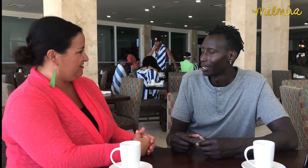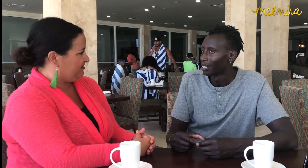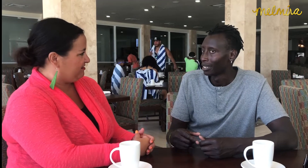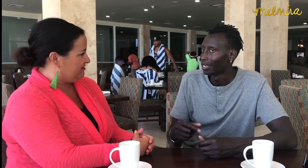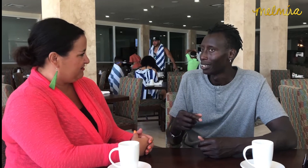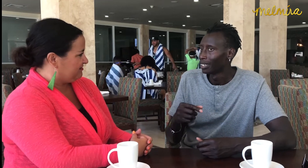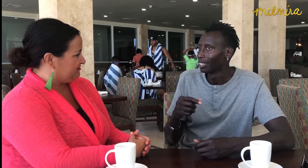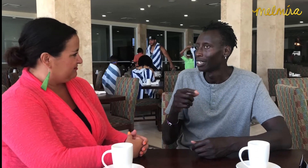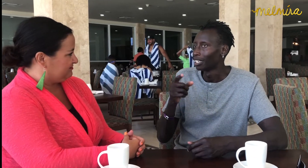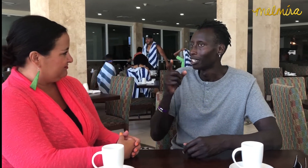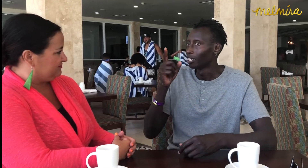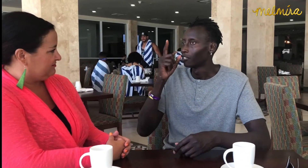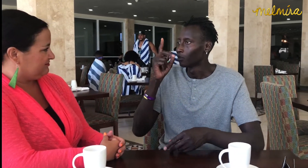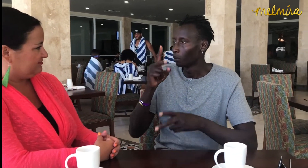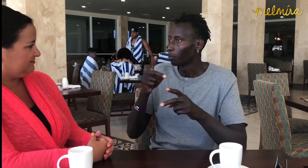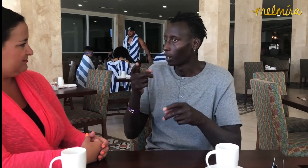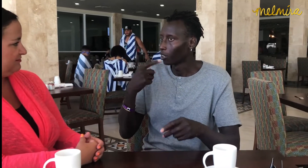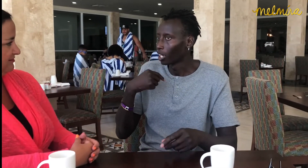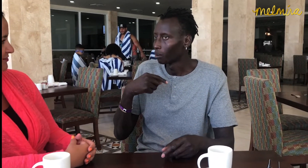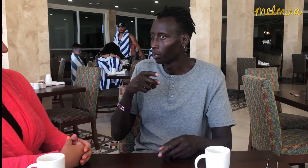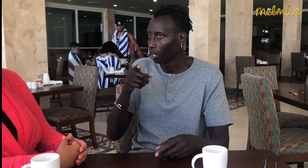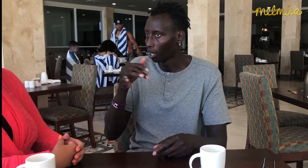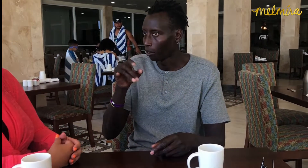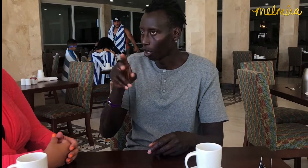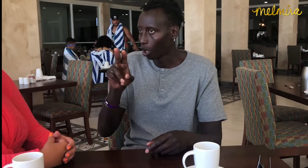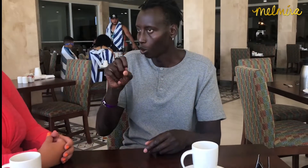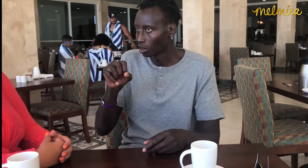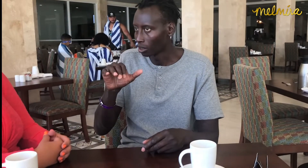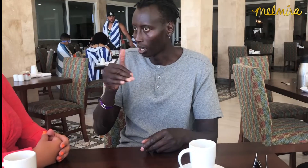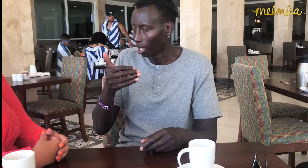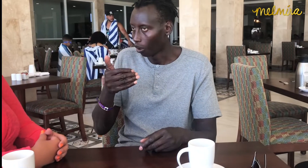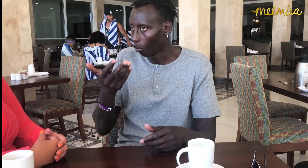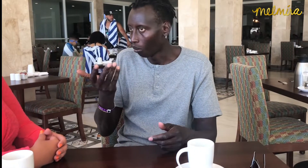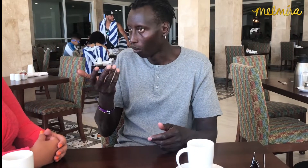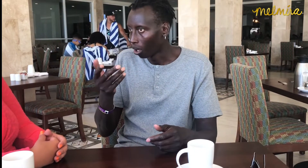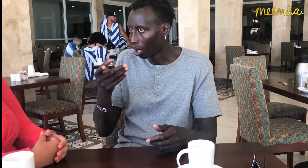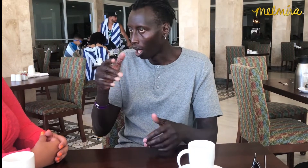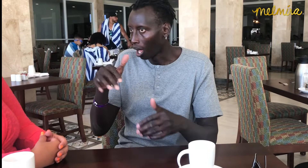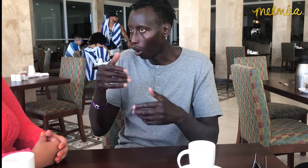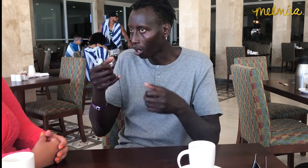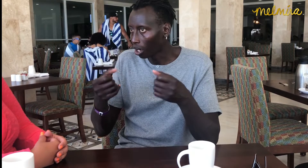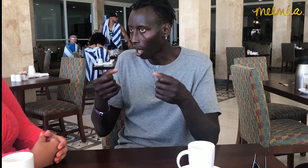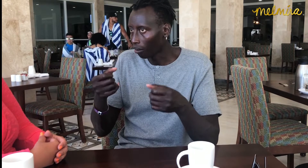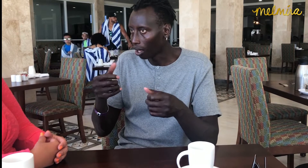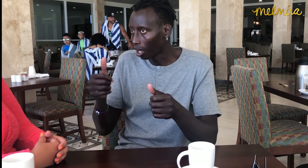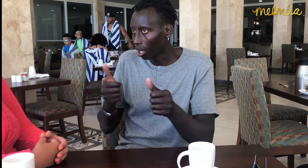Germans would ask me how I would handle driving